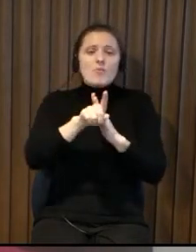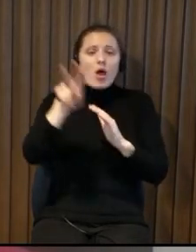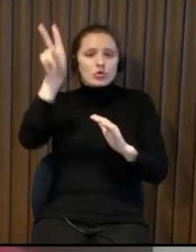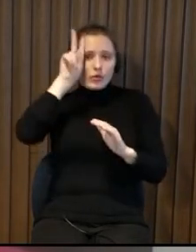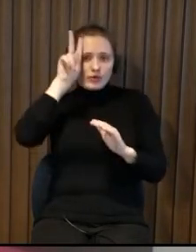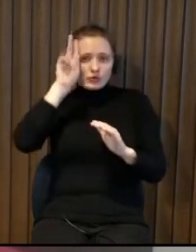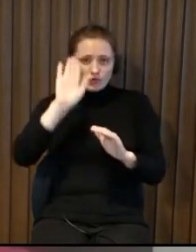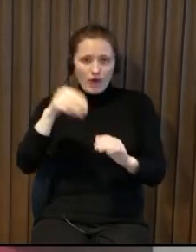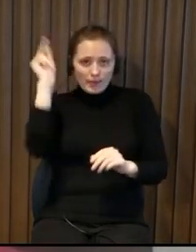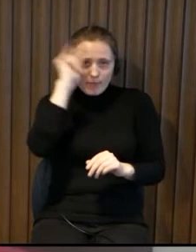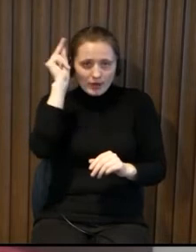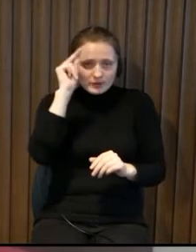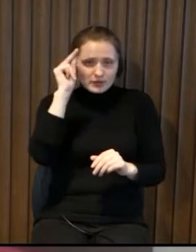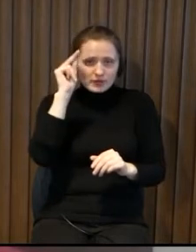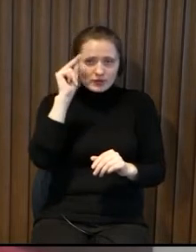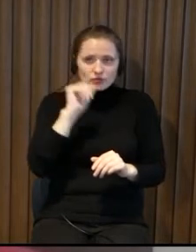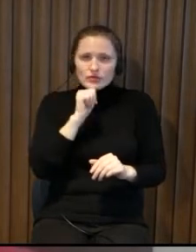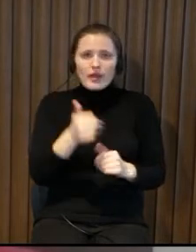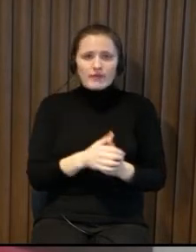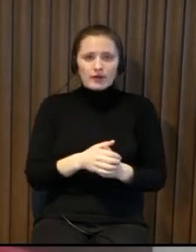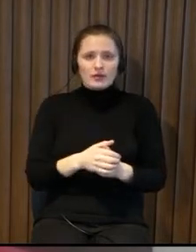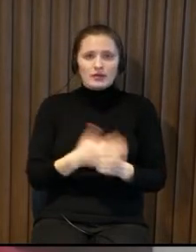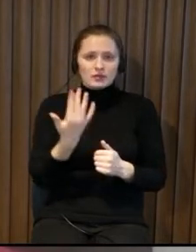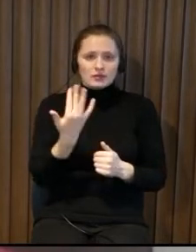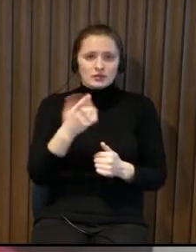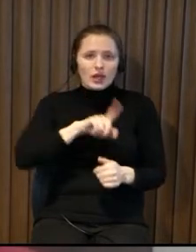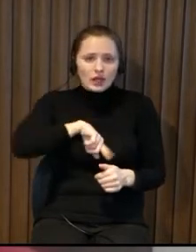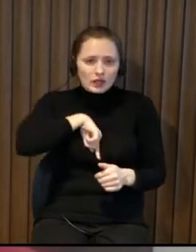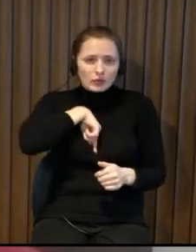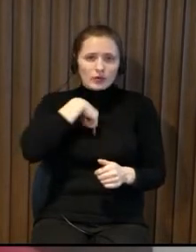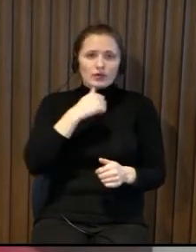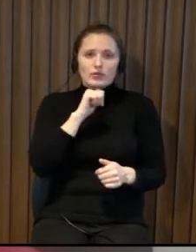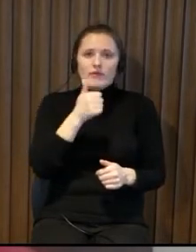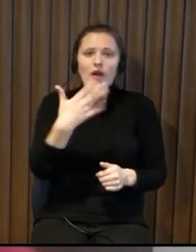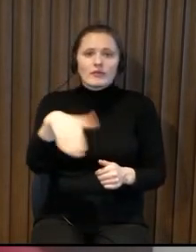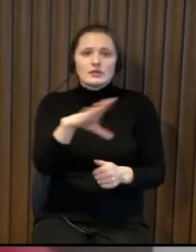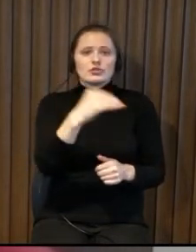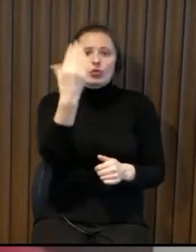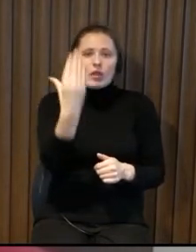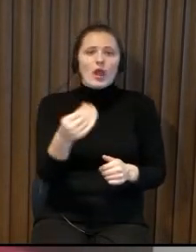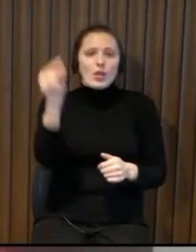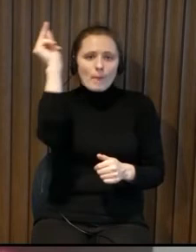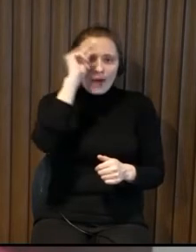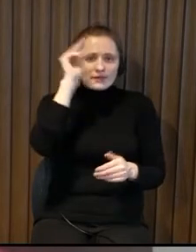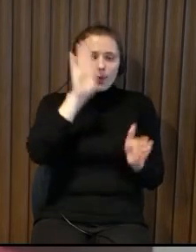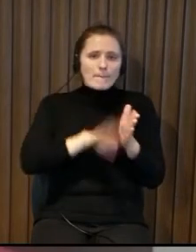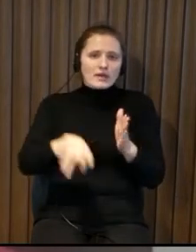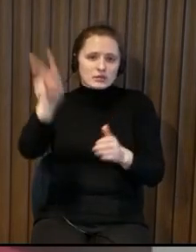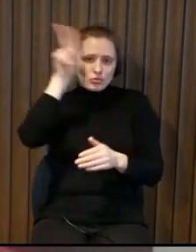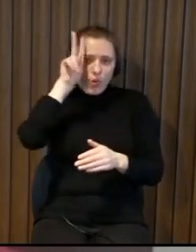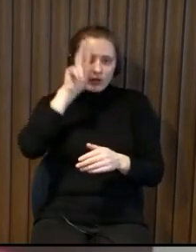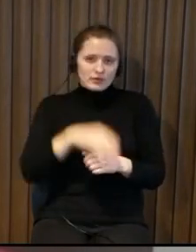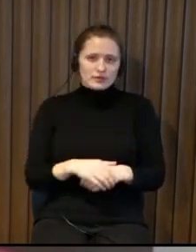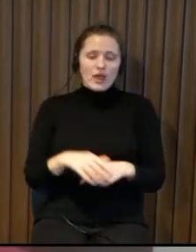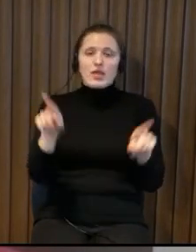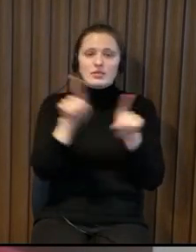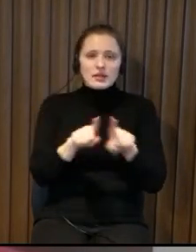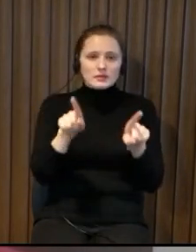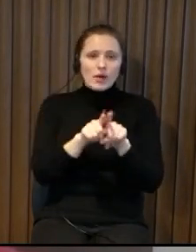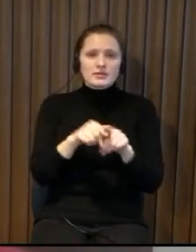cannot not access bathrooms can you study if you how long can you you cannot spend all day without